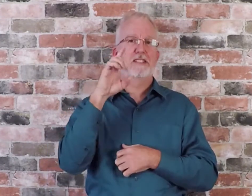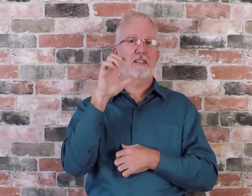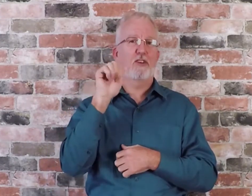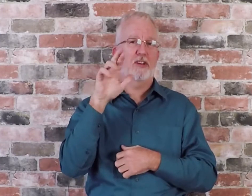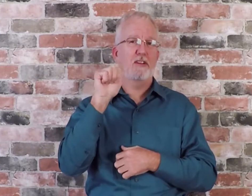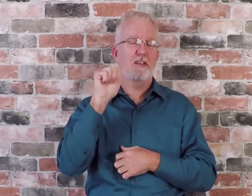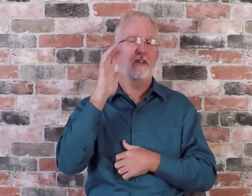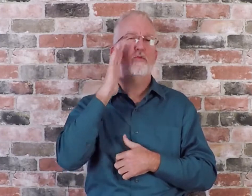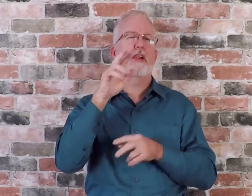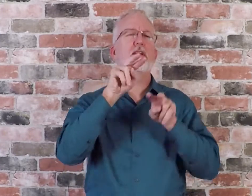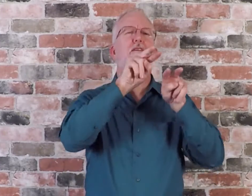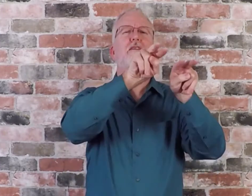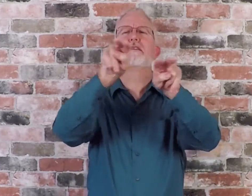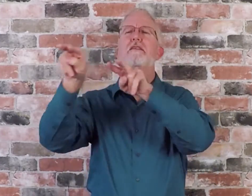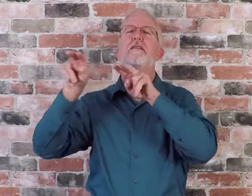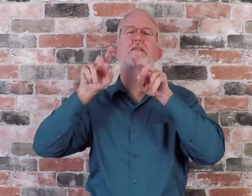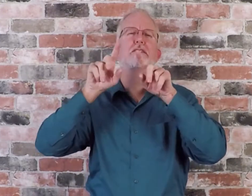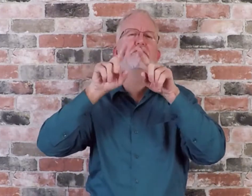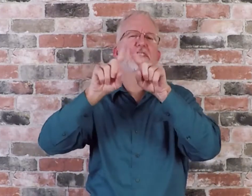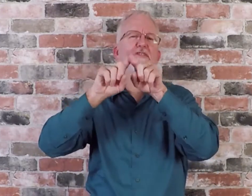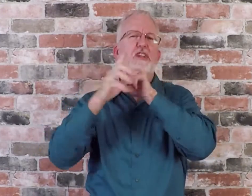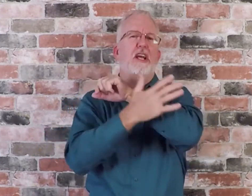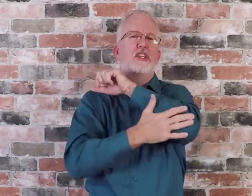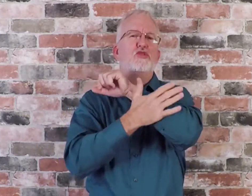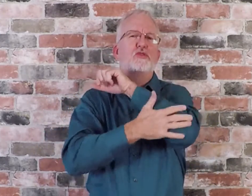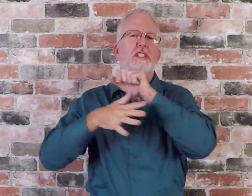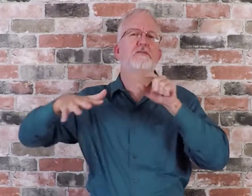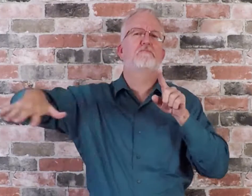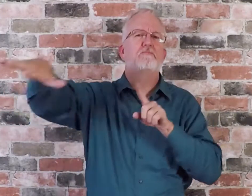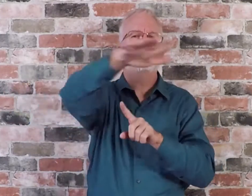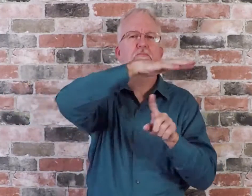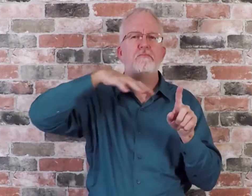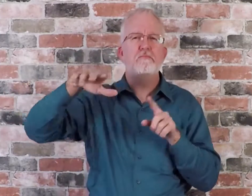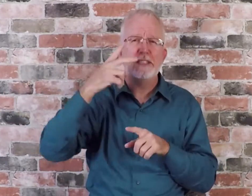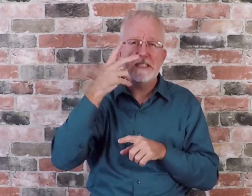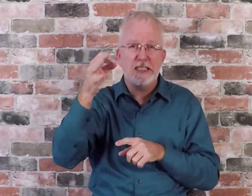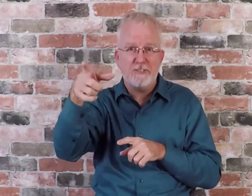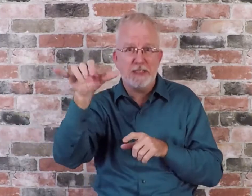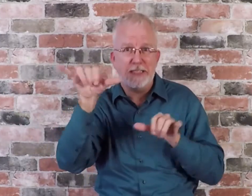DCARA will keep an eye out for other counties' in Bay Area policies, approaches,